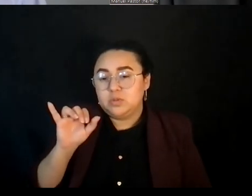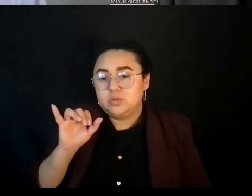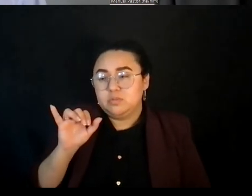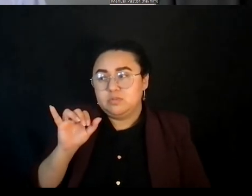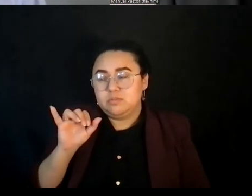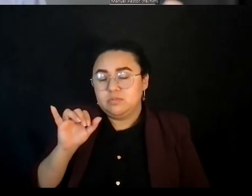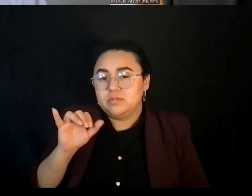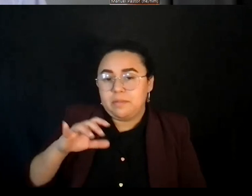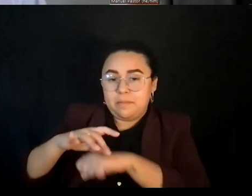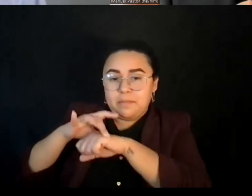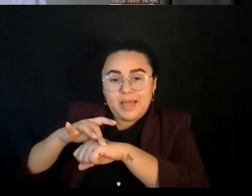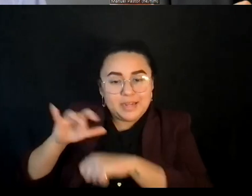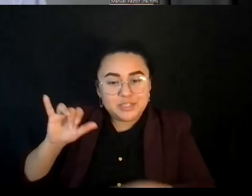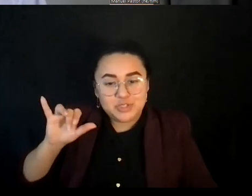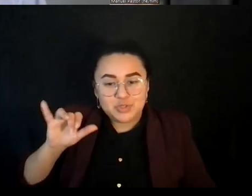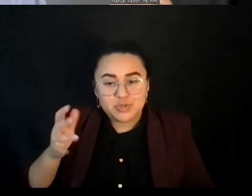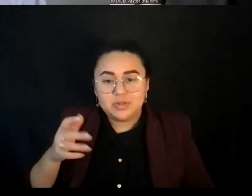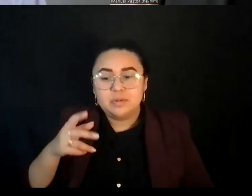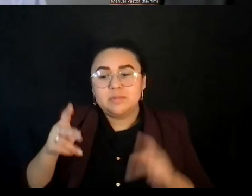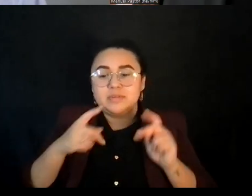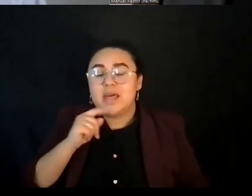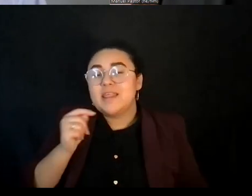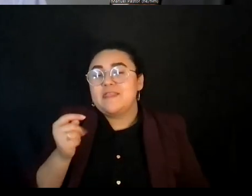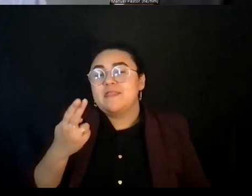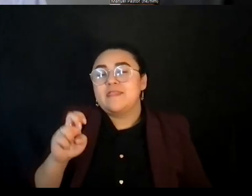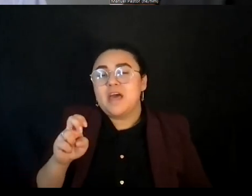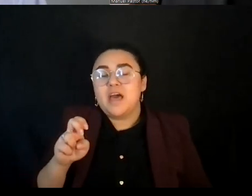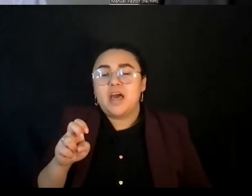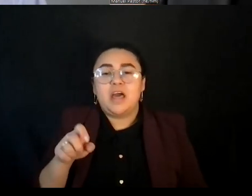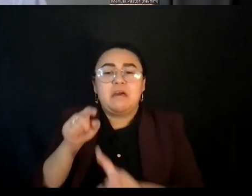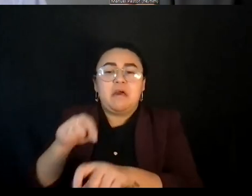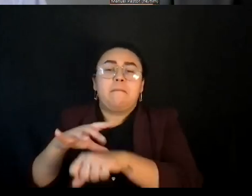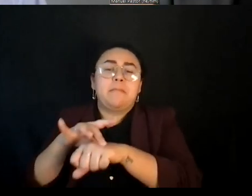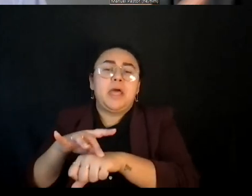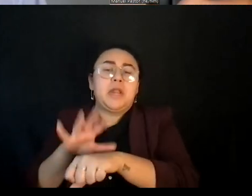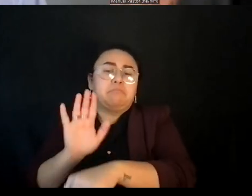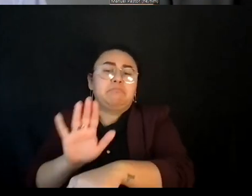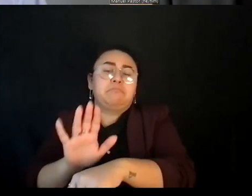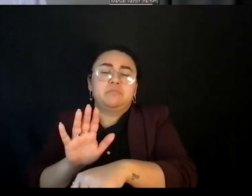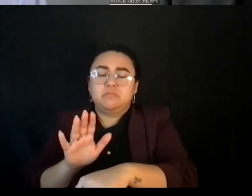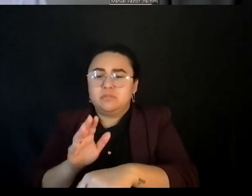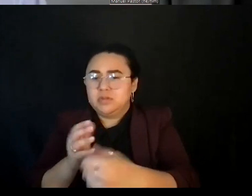When people talk about saving the planet, it makes it sound like it's something apart from us rather than saving our comments.